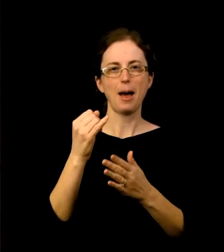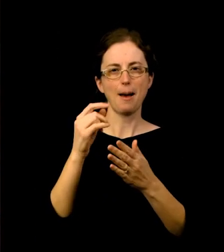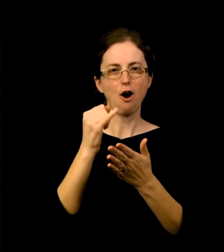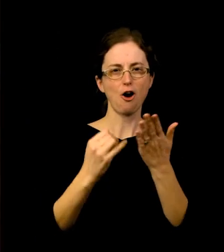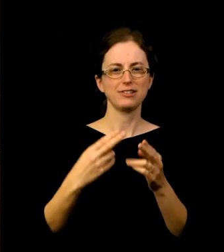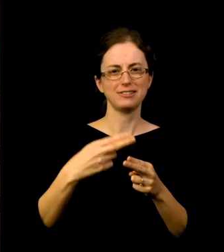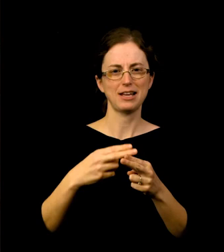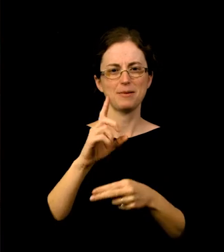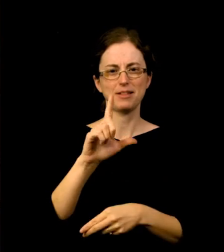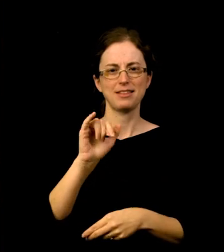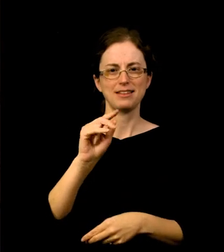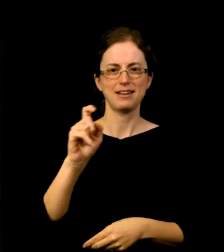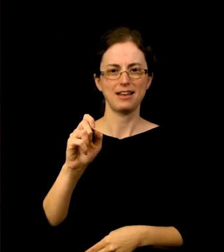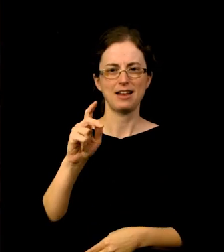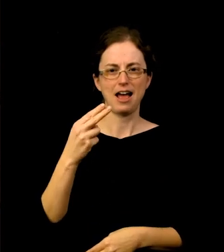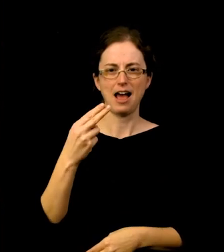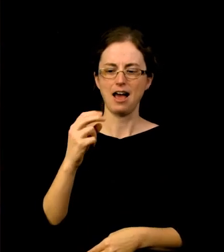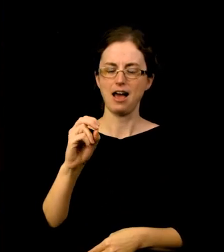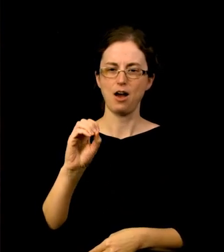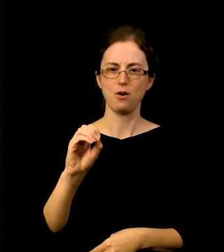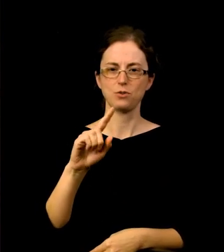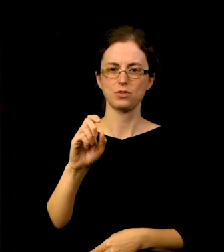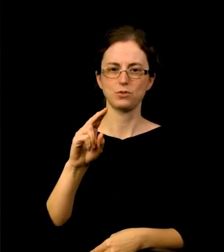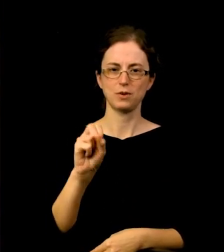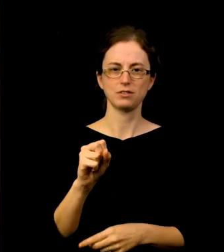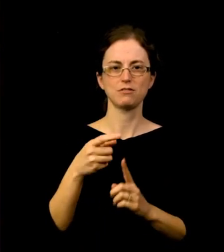As a muralist creating large scale but often ephemeral paintings in public